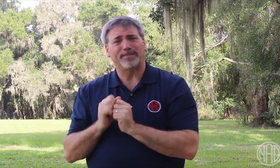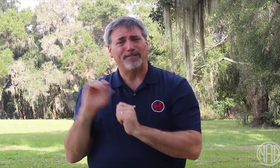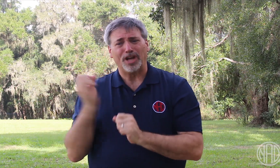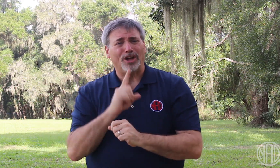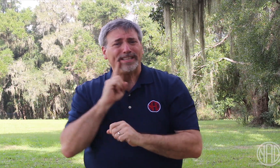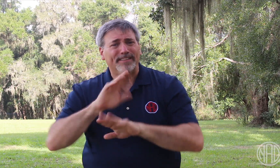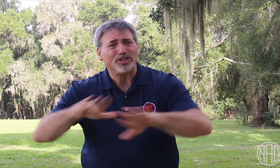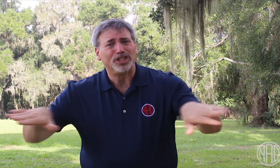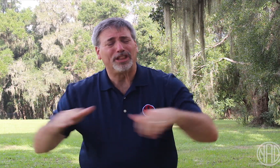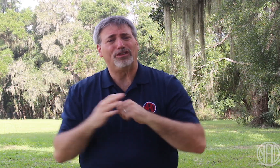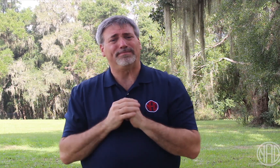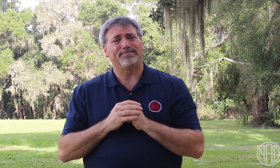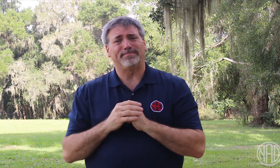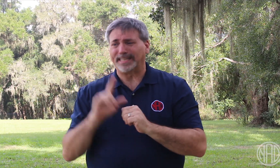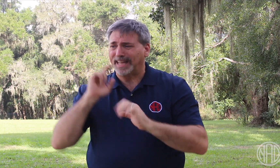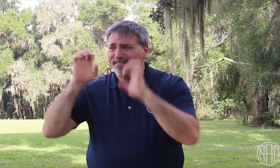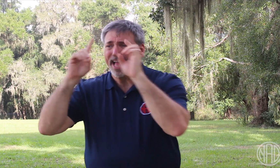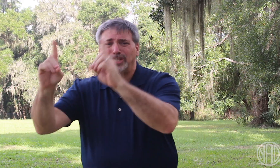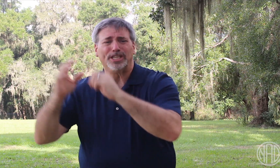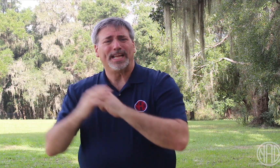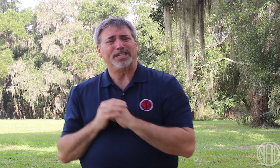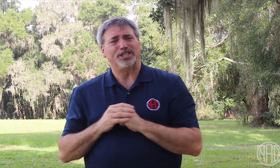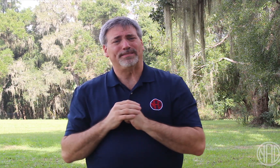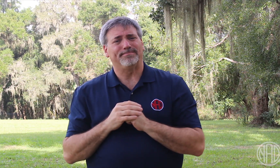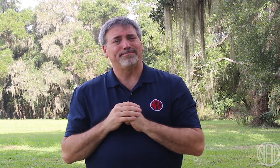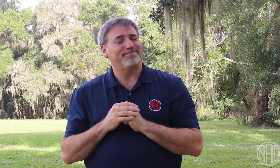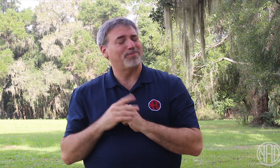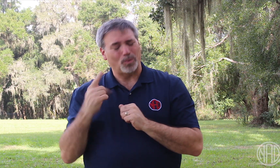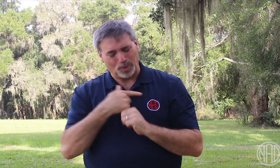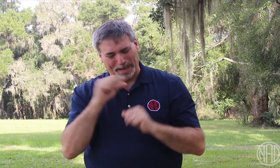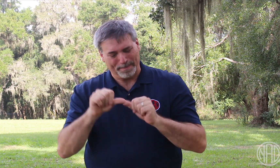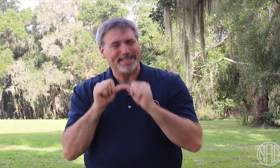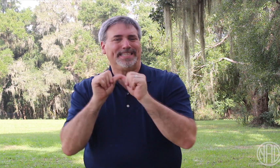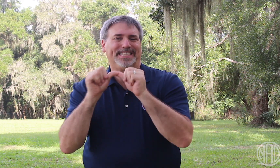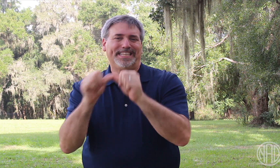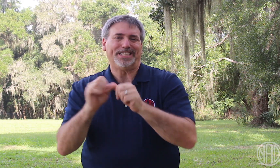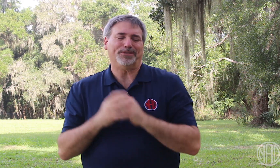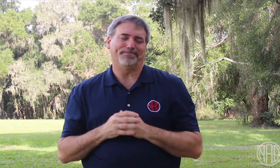our deaf and hard of hearing children, Deaf Education, and more -- we must continue this work.